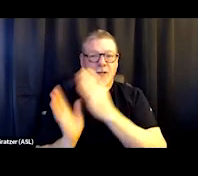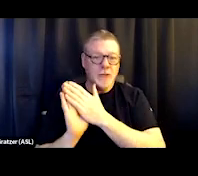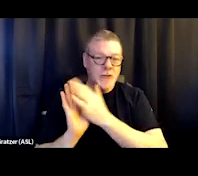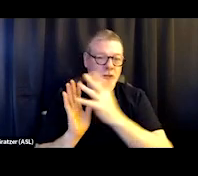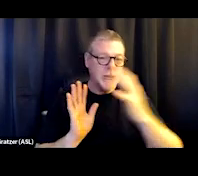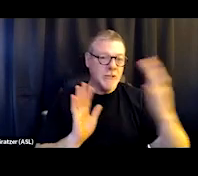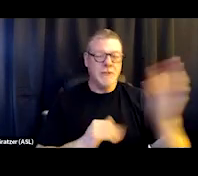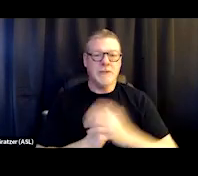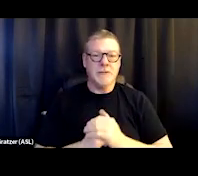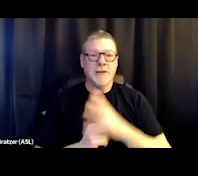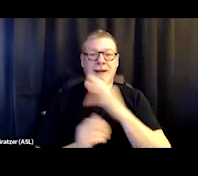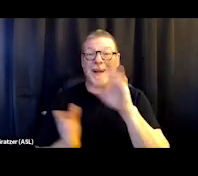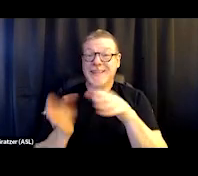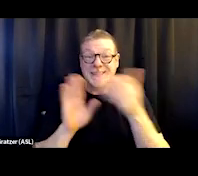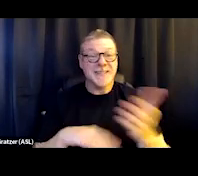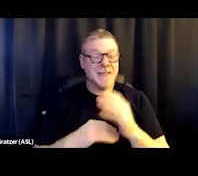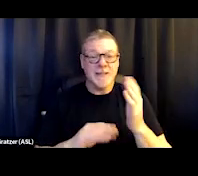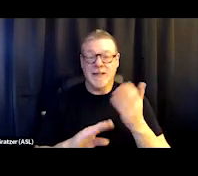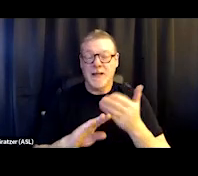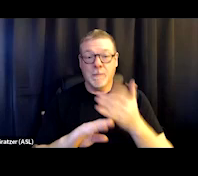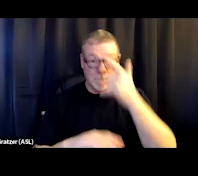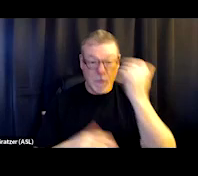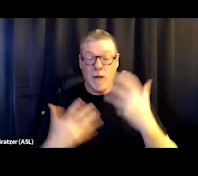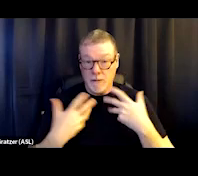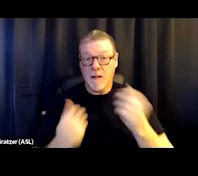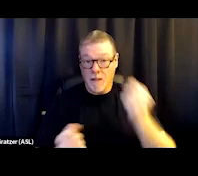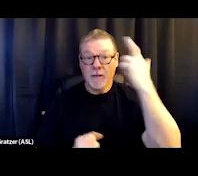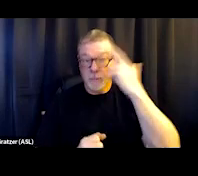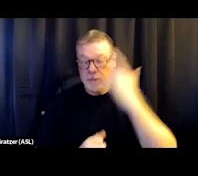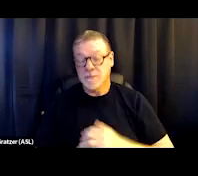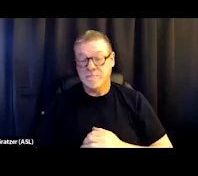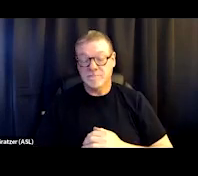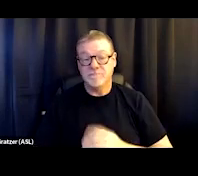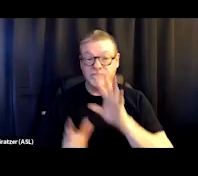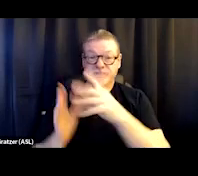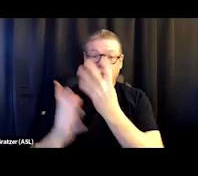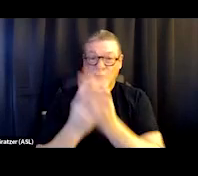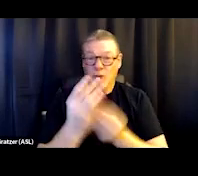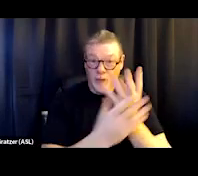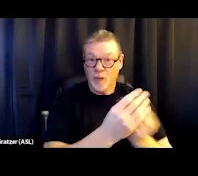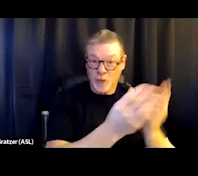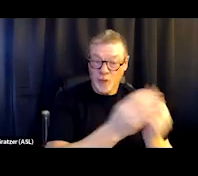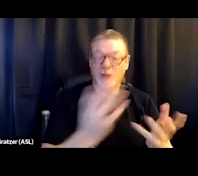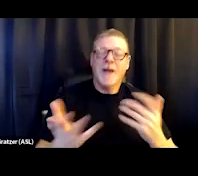and they were dying for generally health-related reasons. So they were having a difficult time